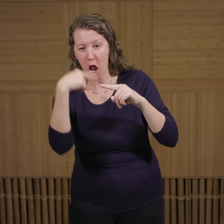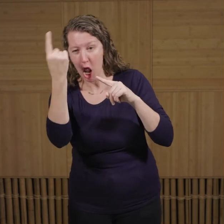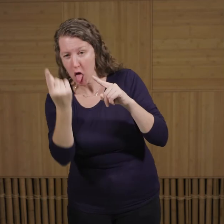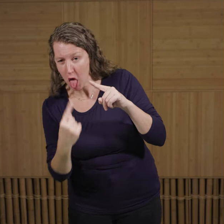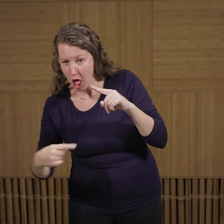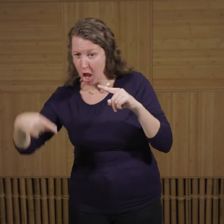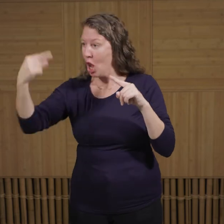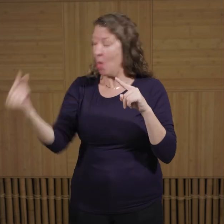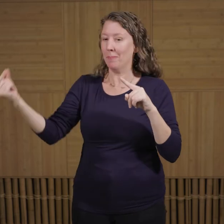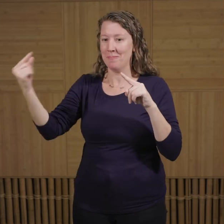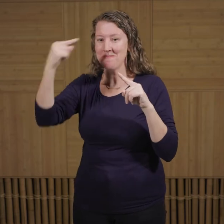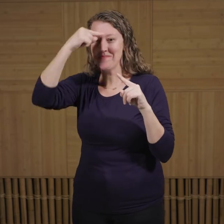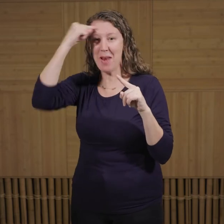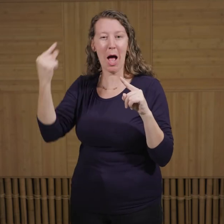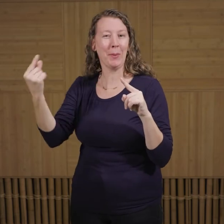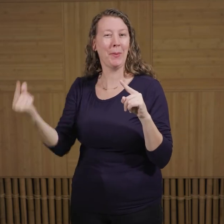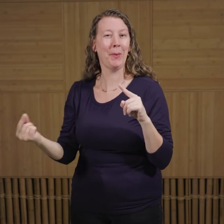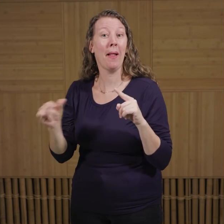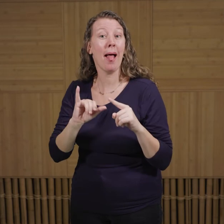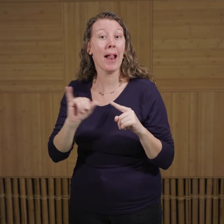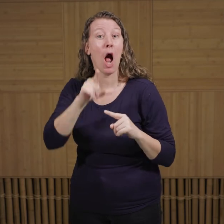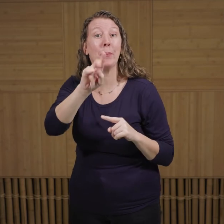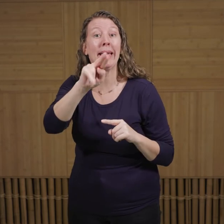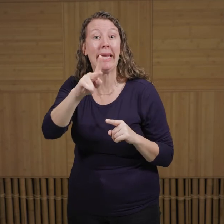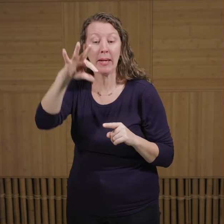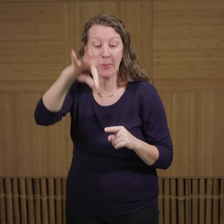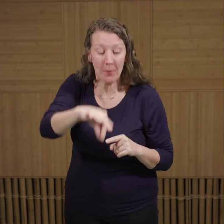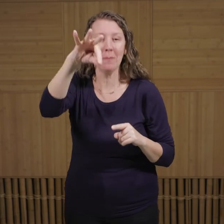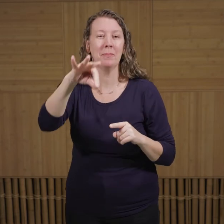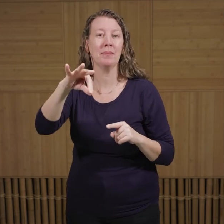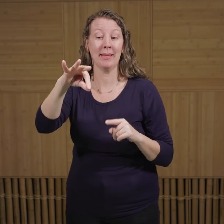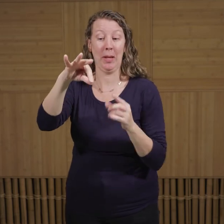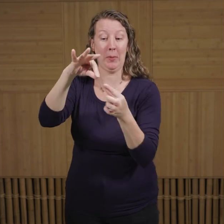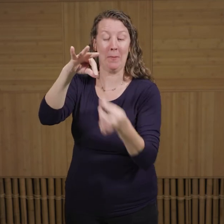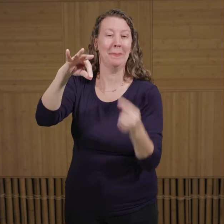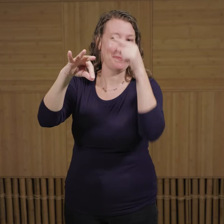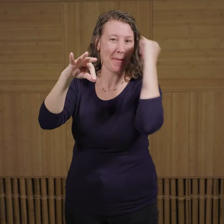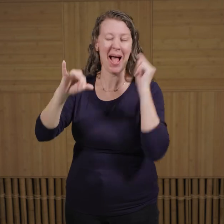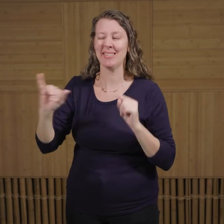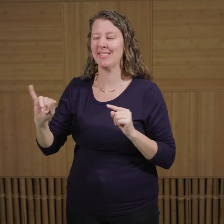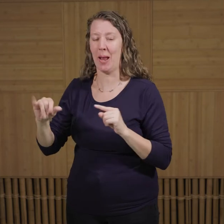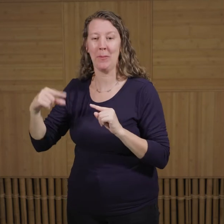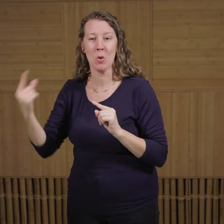and at the end it has a characteristic black tip. It looks as if it was dipped in an inkwell.